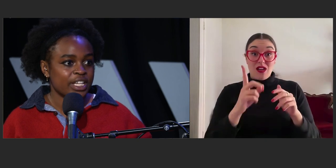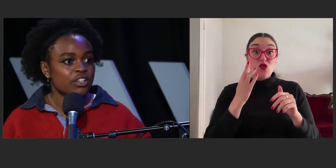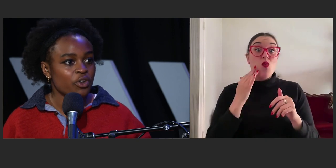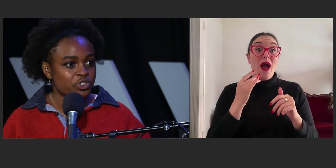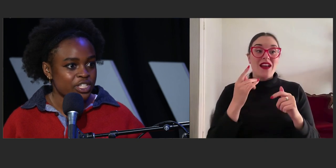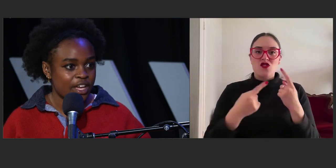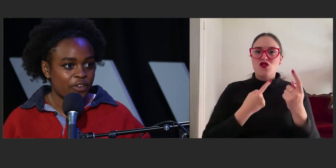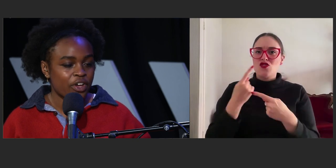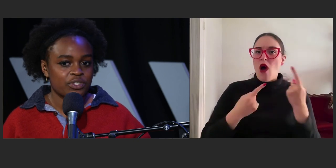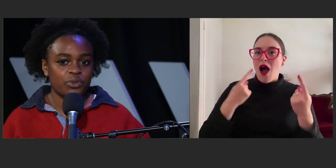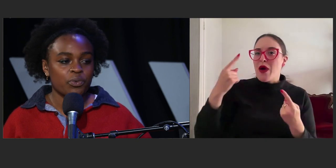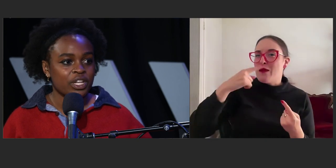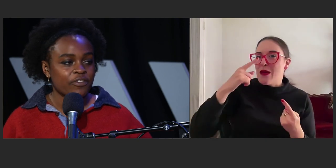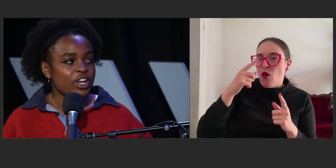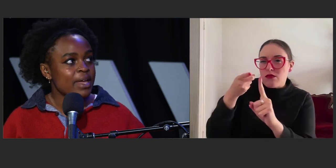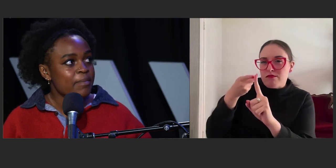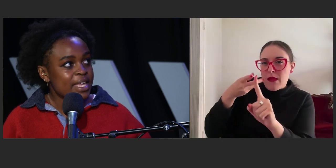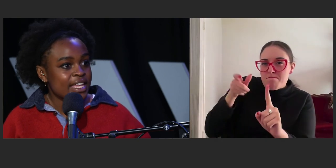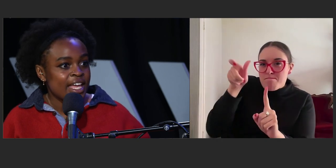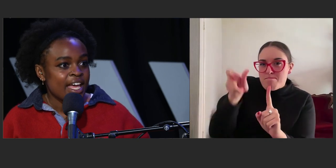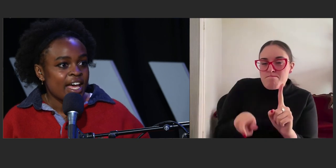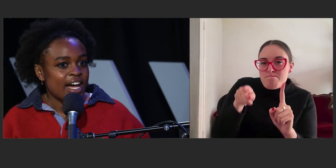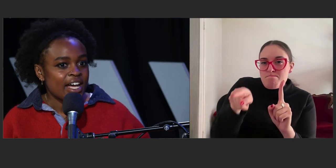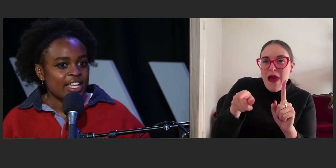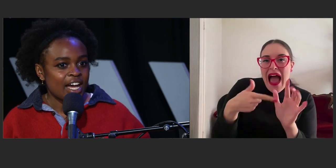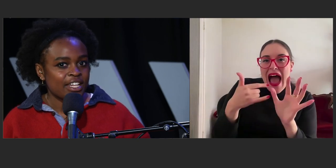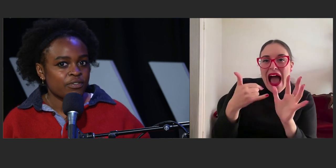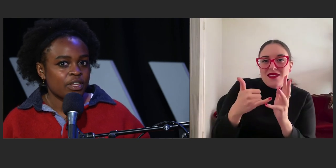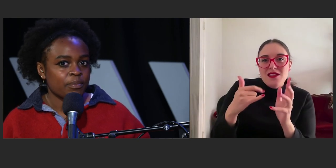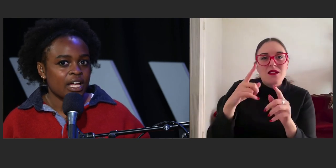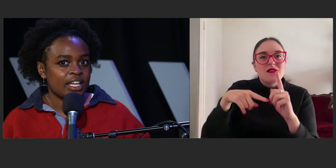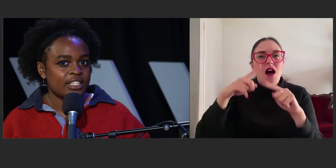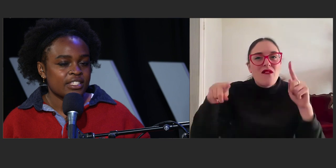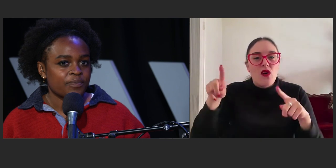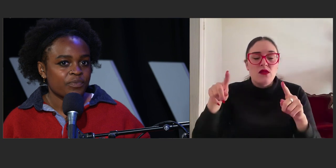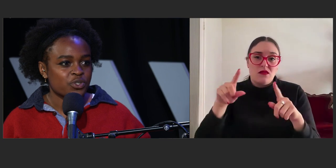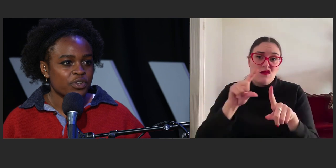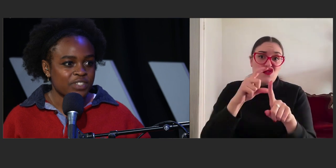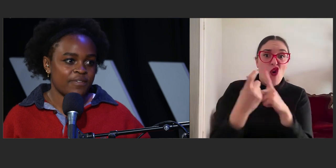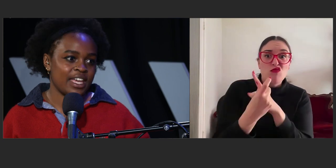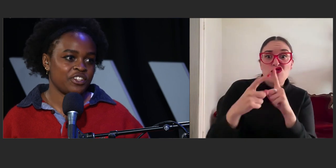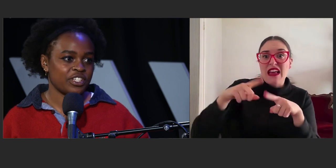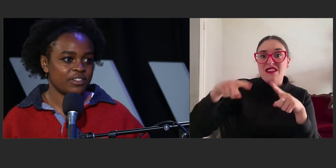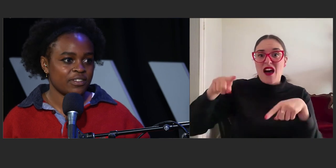like culturally diverse or whatever it may be, it kind of implies a sort of deviation